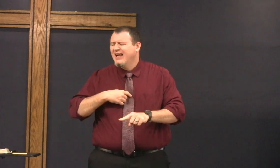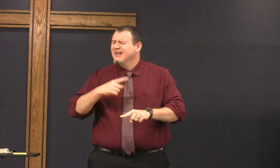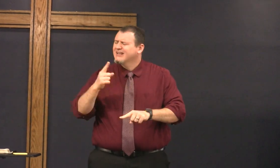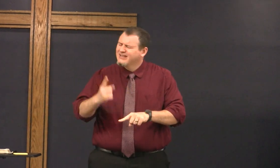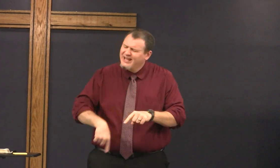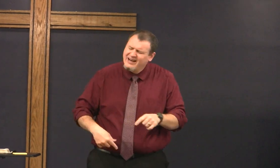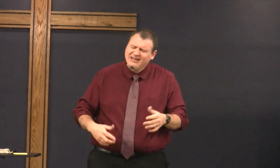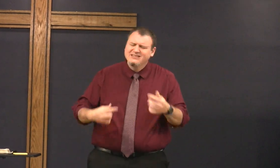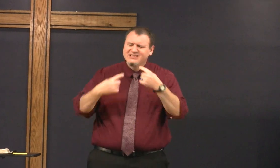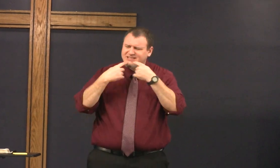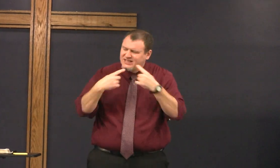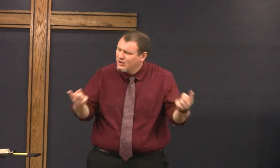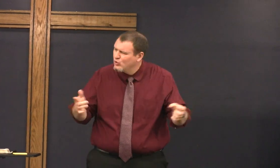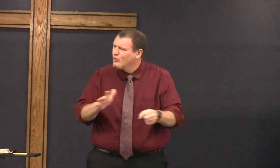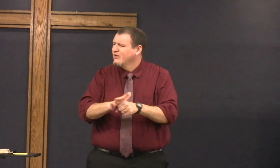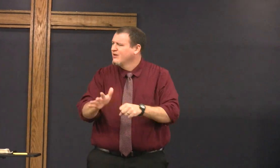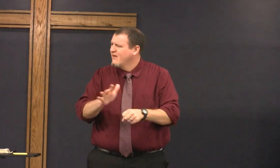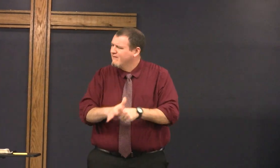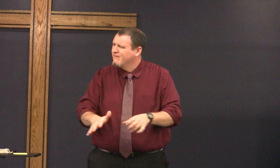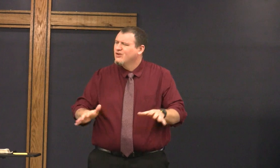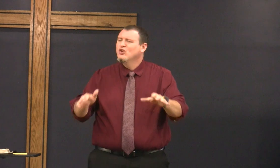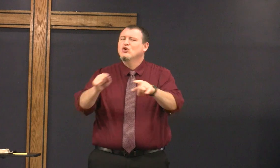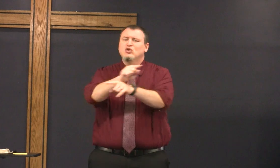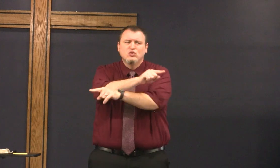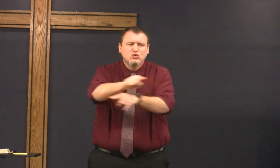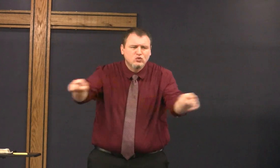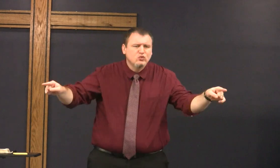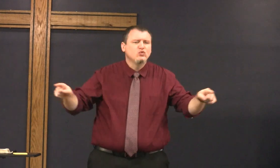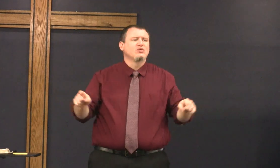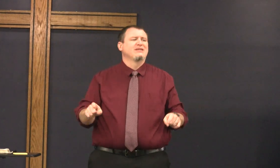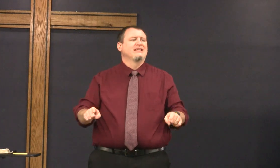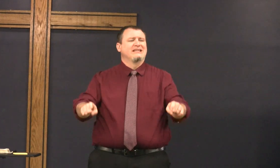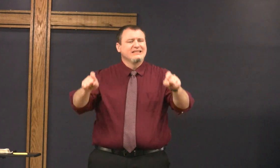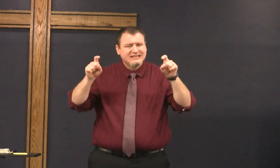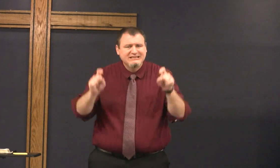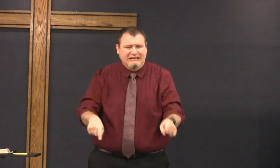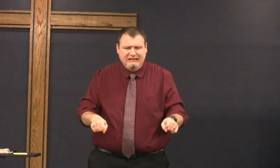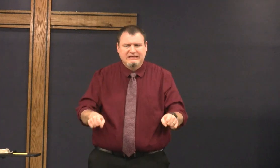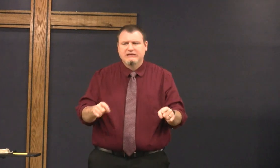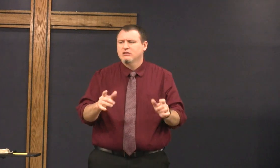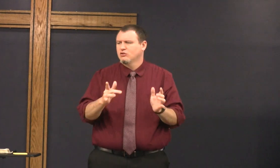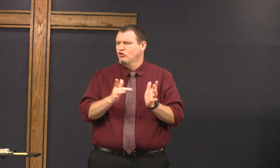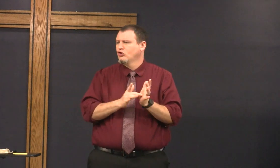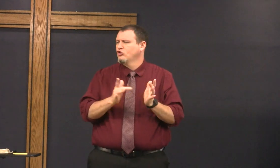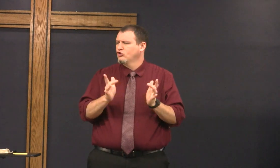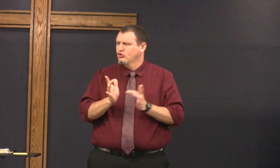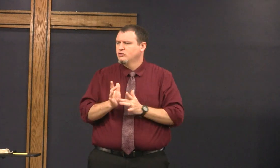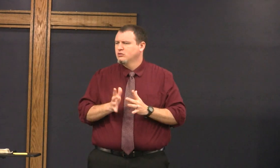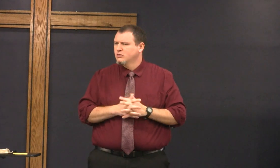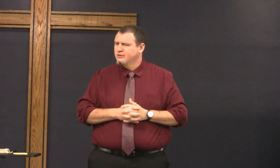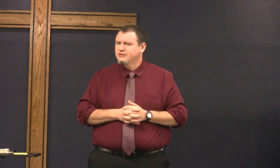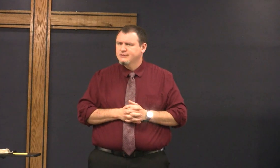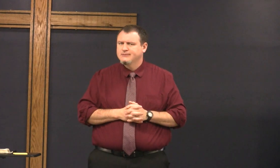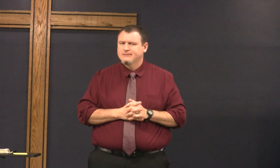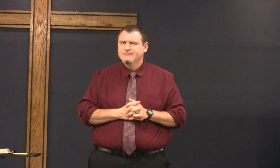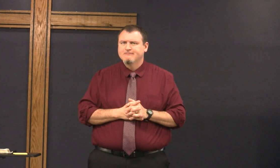I can't emphasize this enough I can't tell you enough you need Jesus